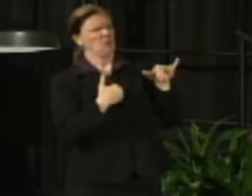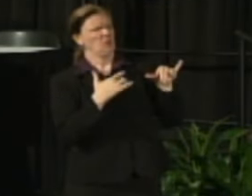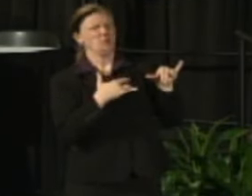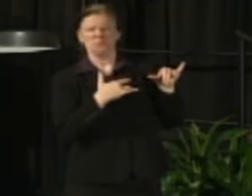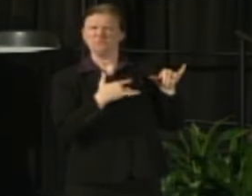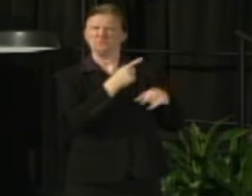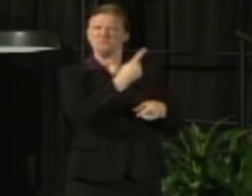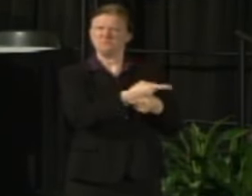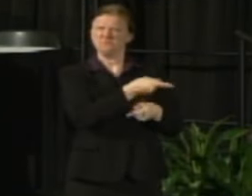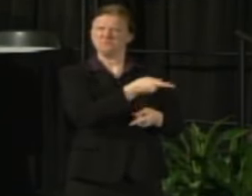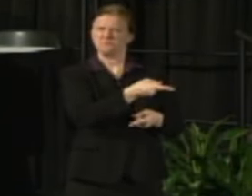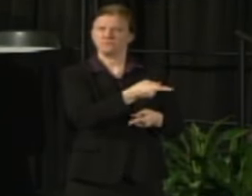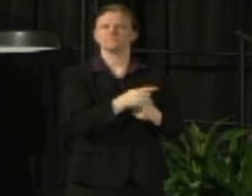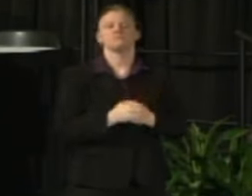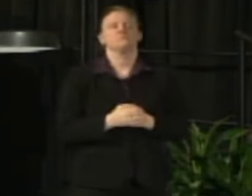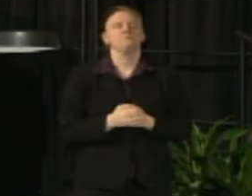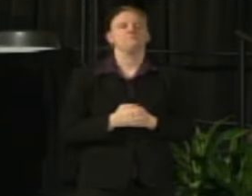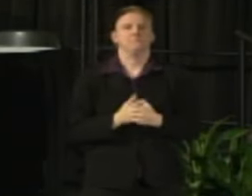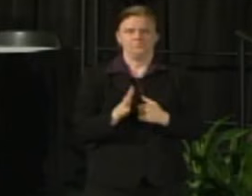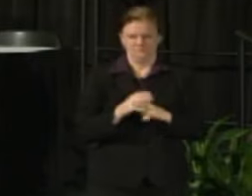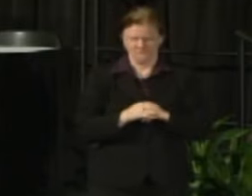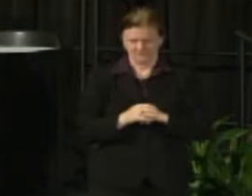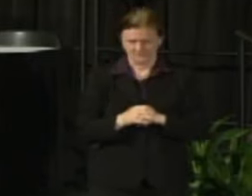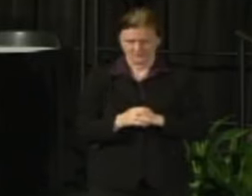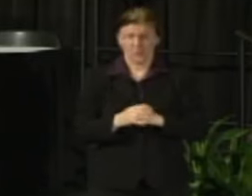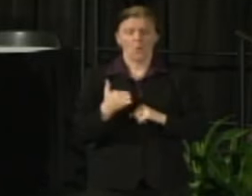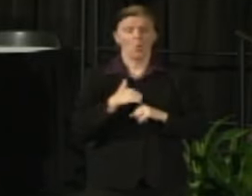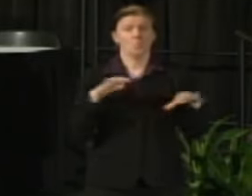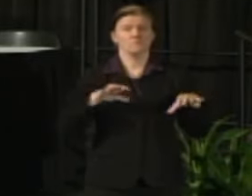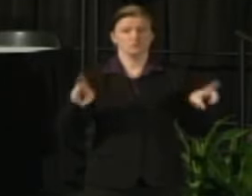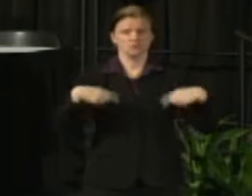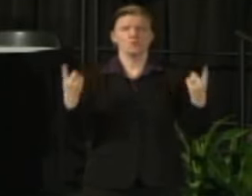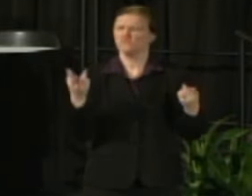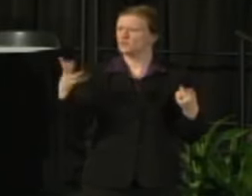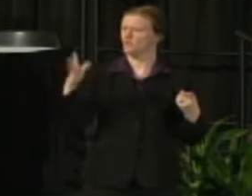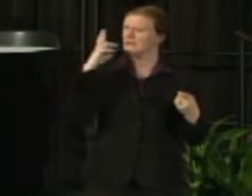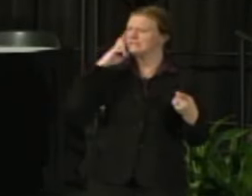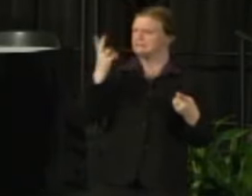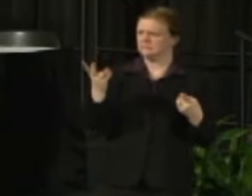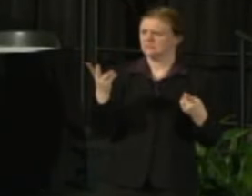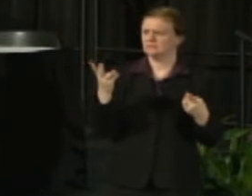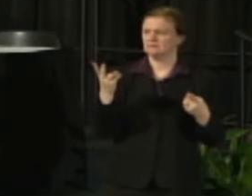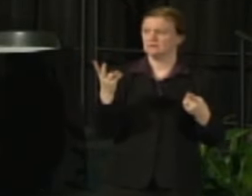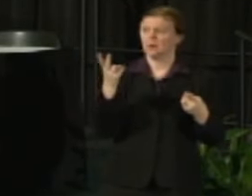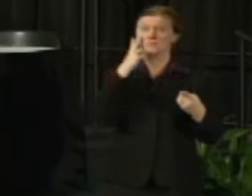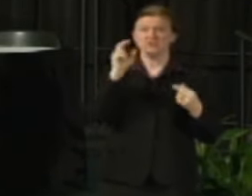So what have we done? Some of you see some of this but very few of you see all the different things